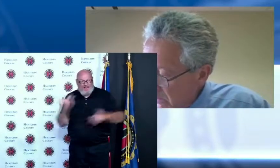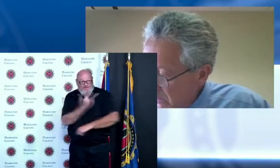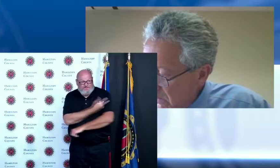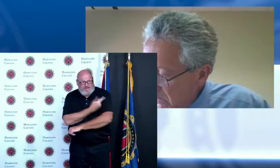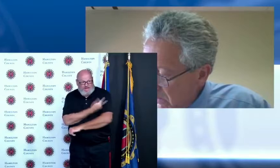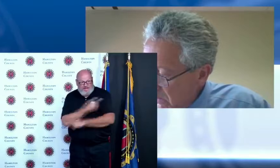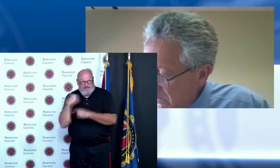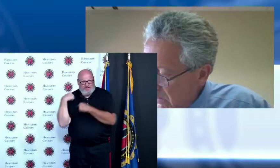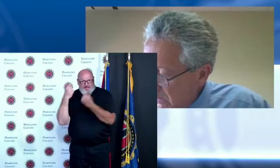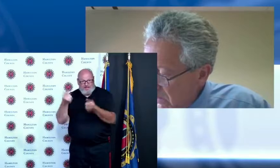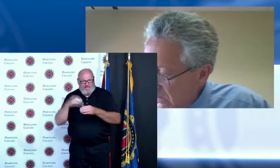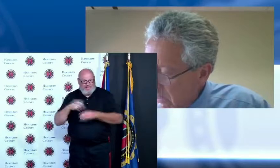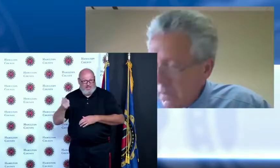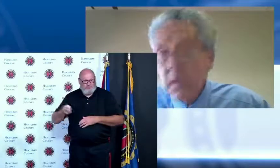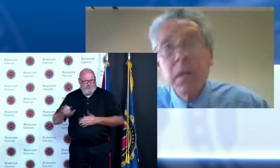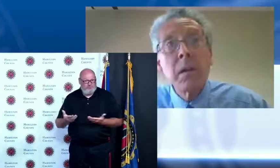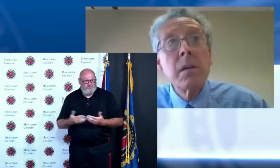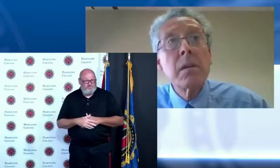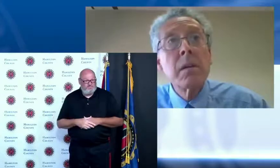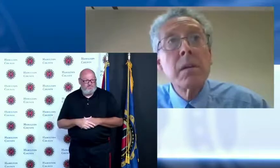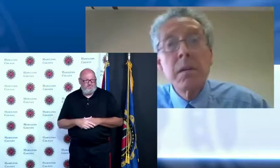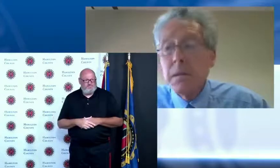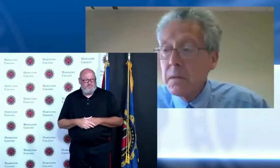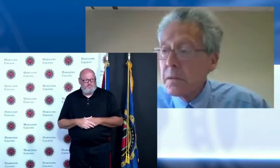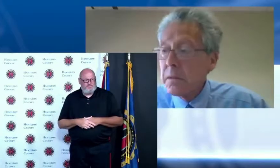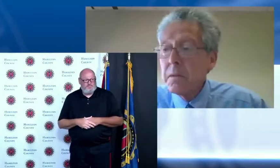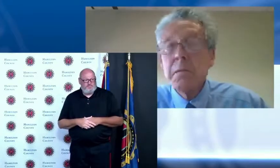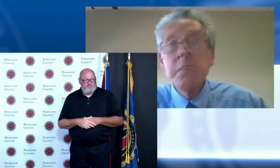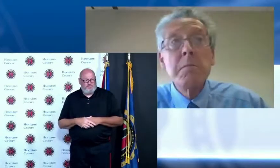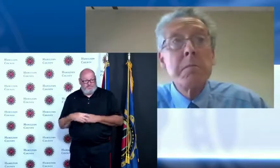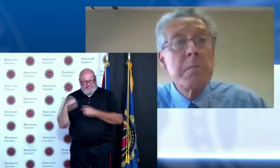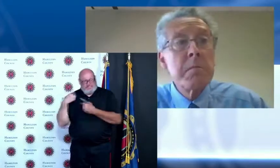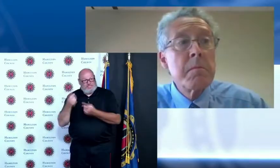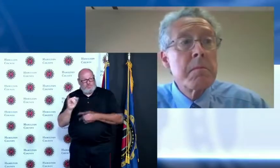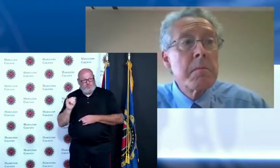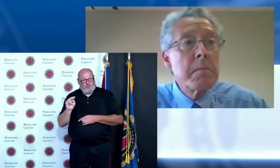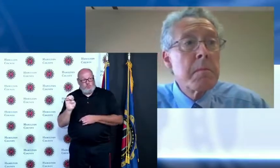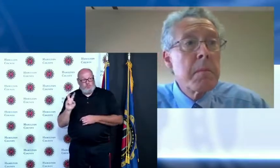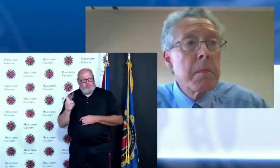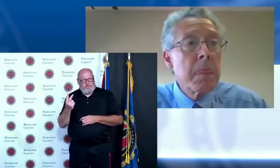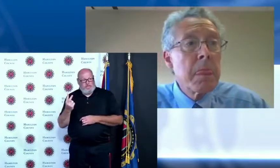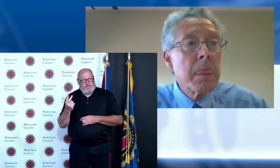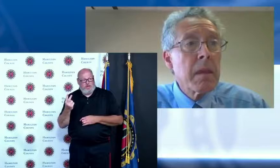June 2nd some of these orders can be lifted and we as it can we as a community can continue to heal